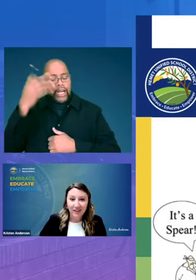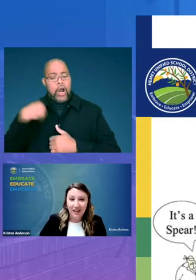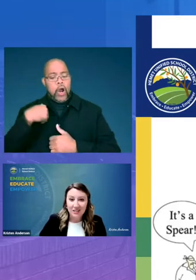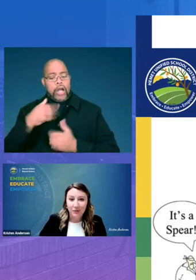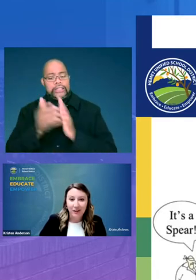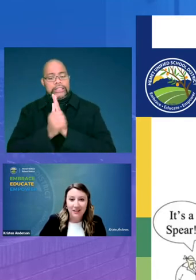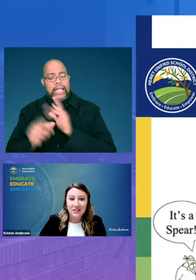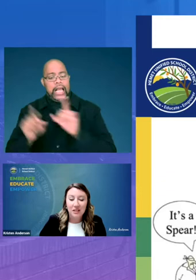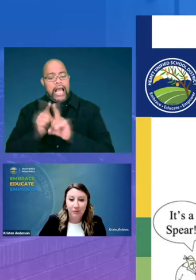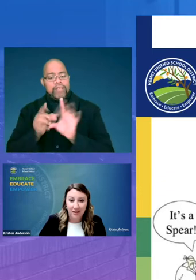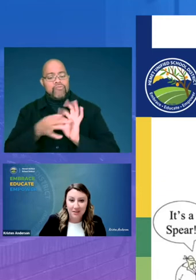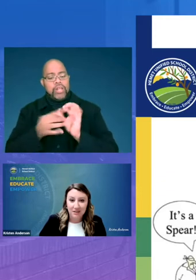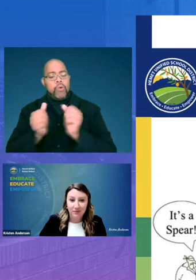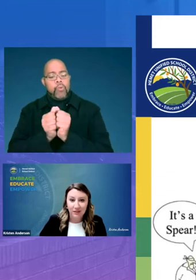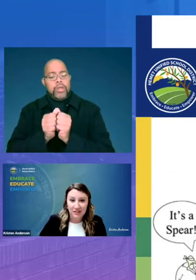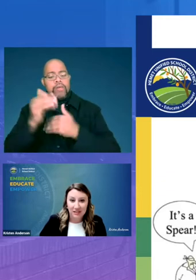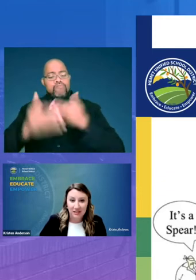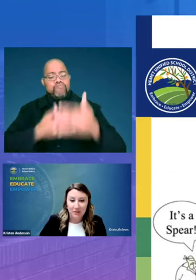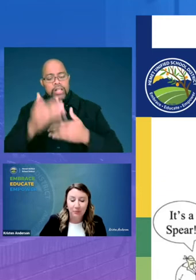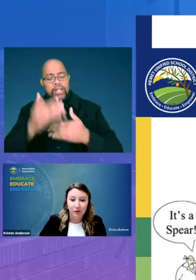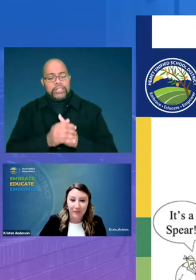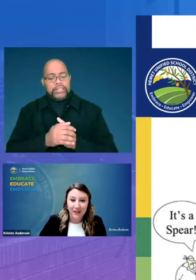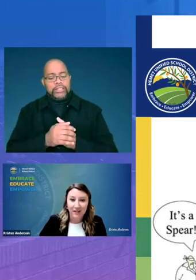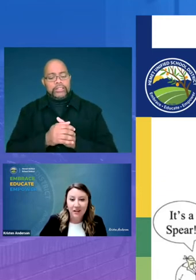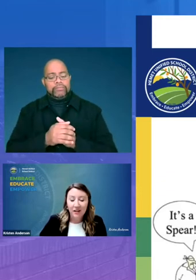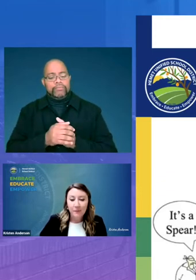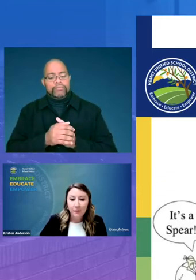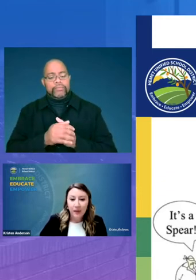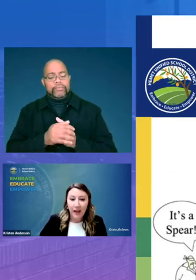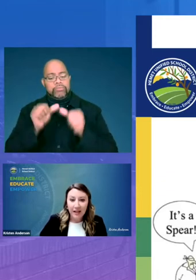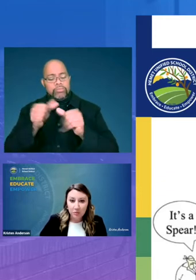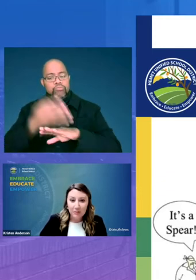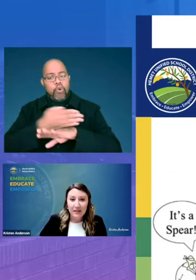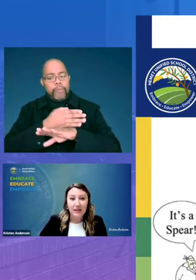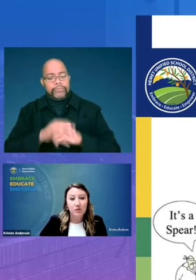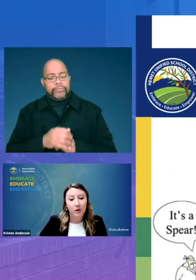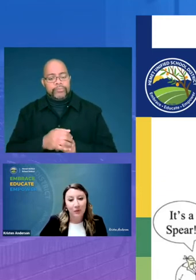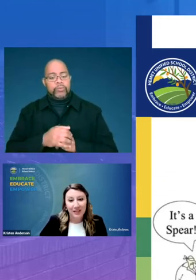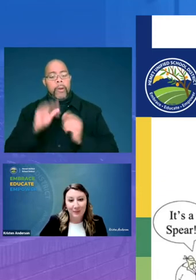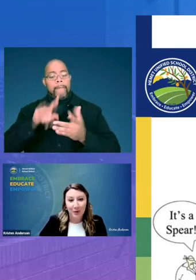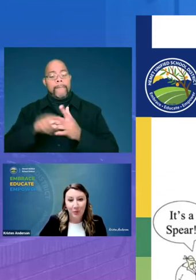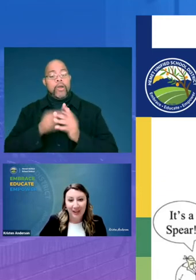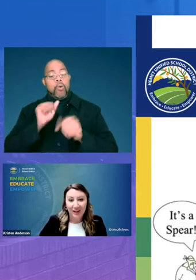as it relates to the process of continuous improvement as we began to work with them we